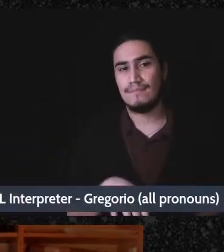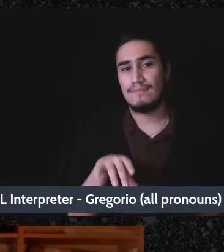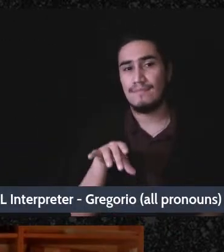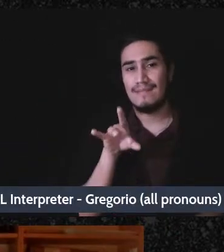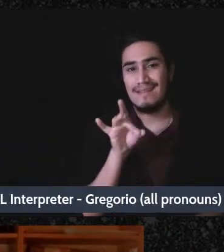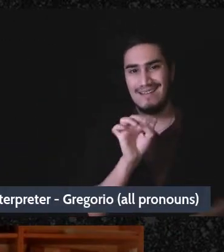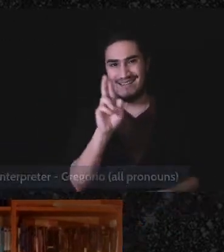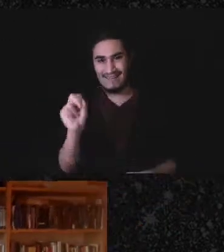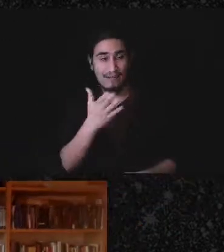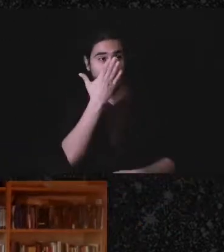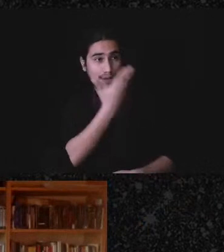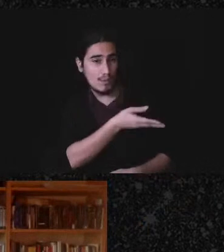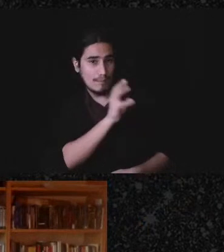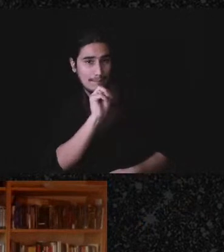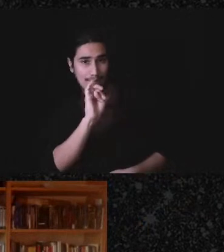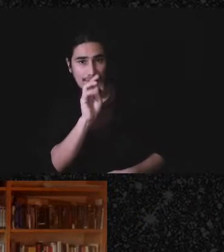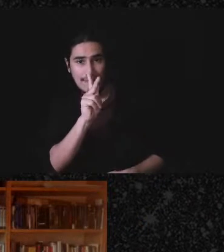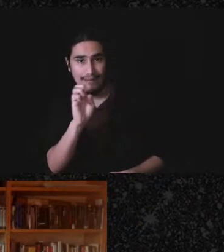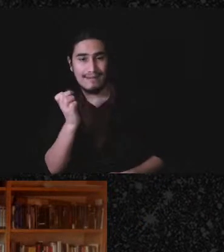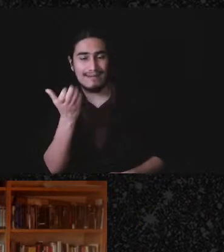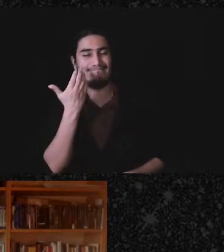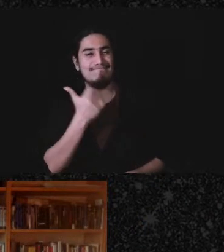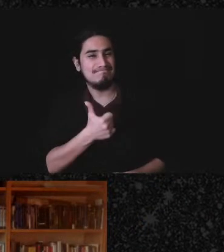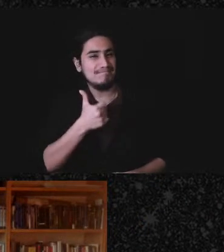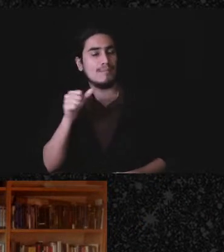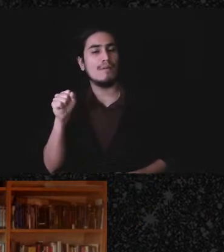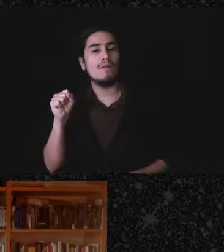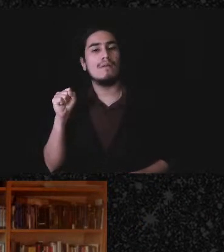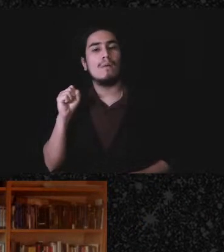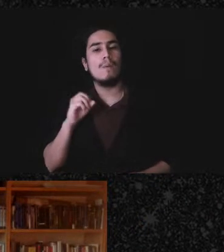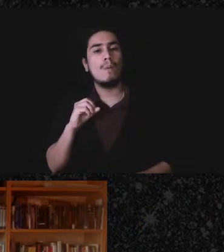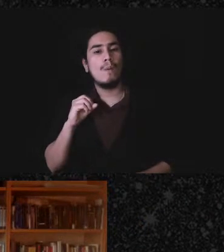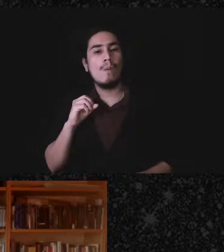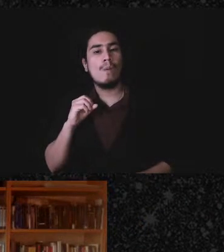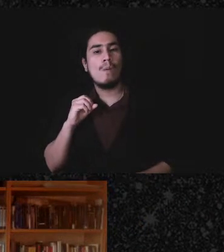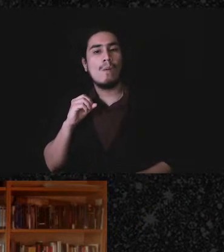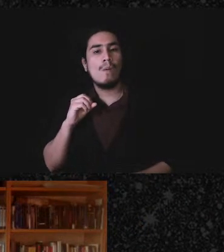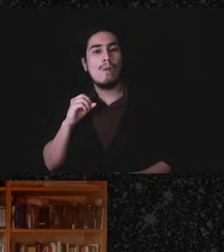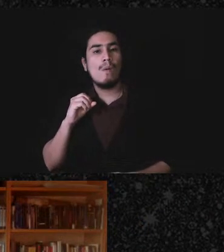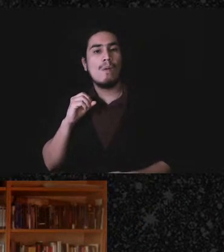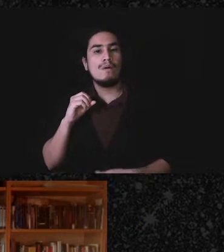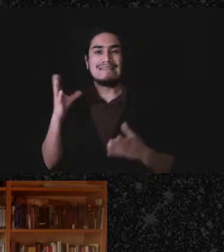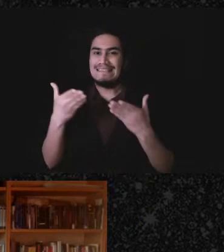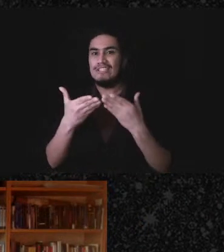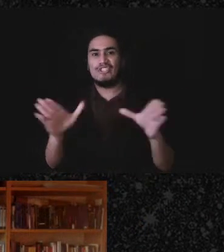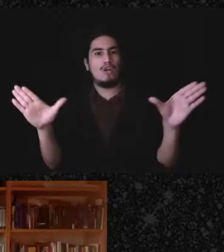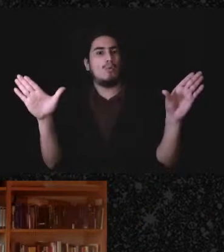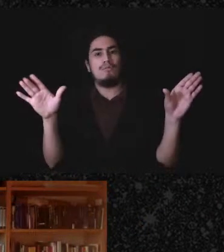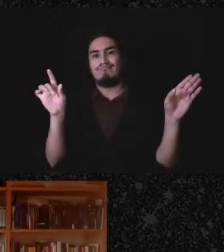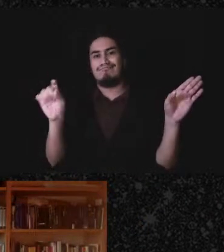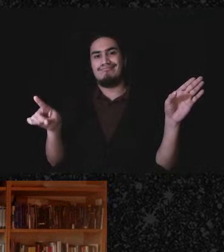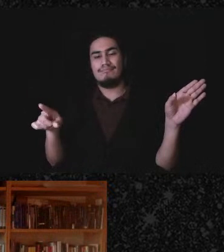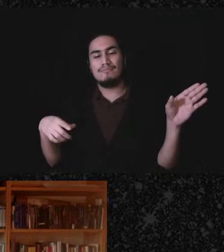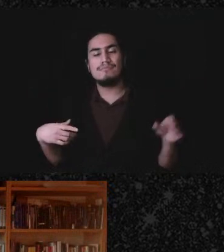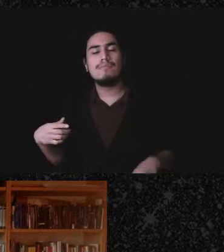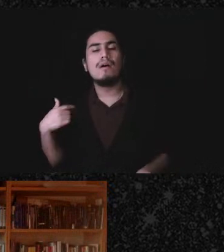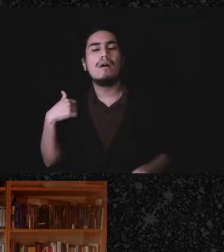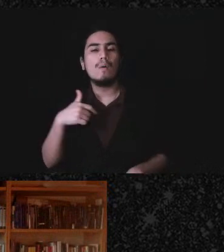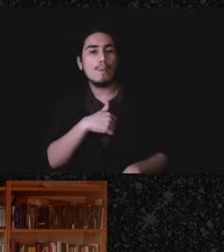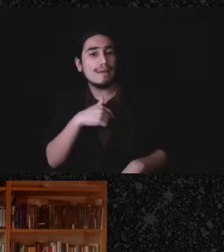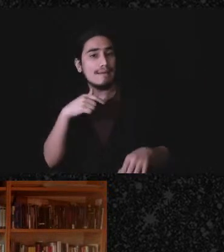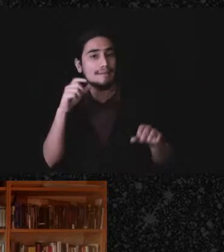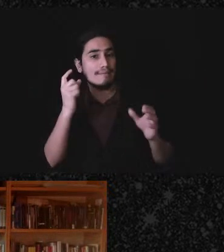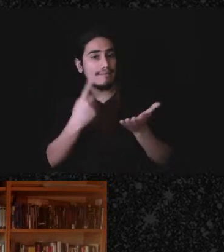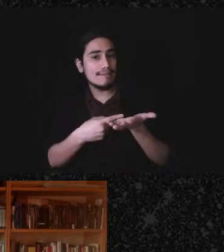Thanks, someone asked this very general question, can we discuss recommendations and best practices